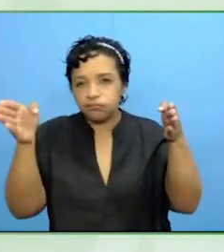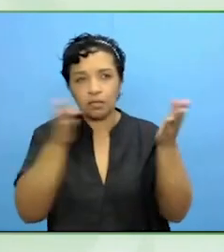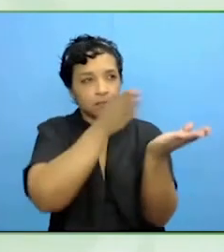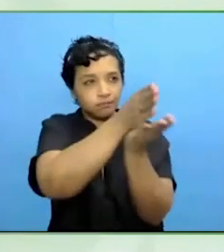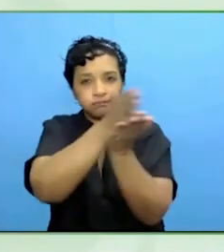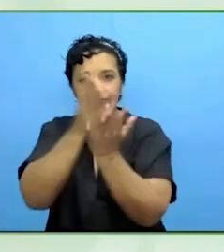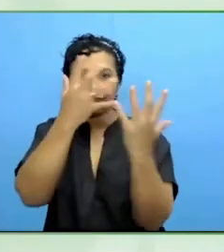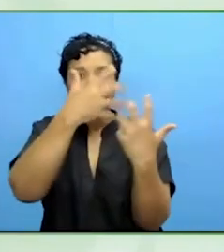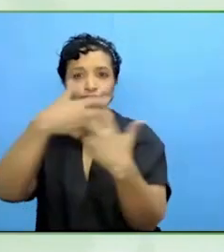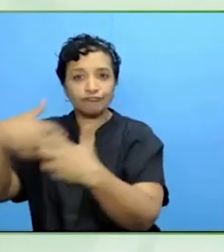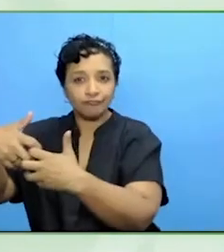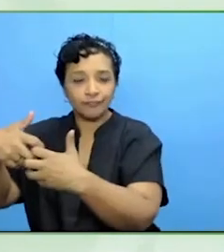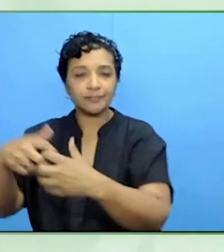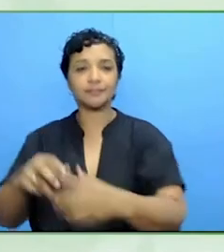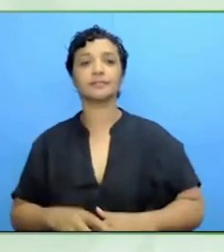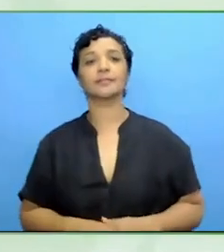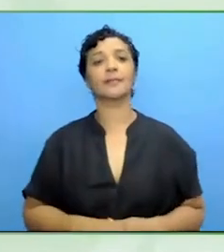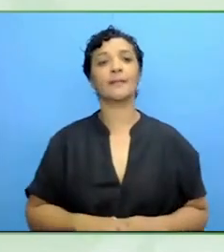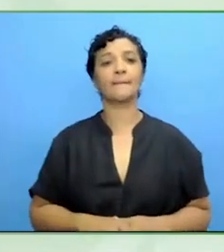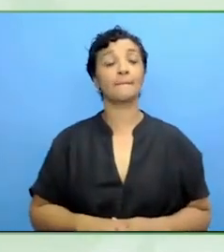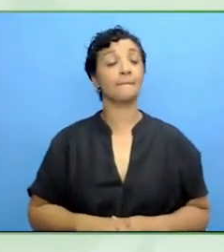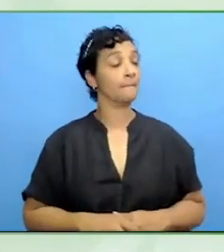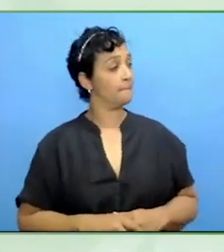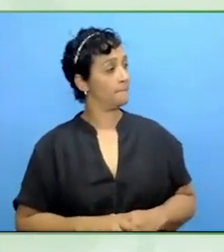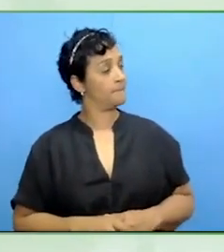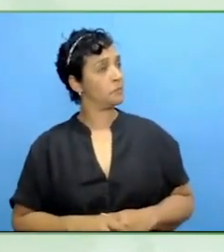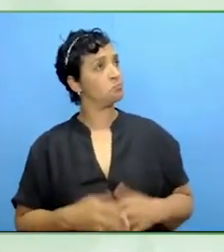the disability community as part of the design process?